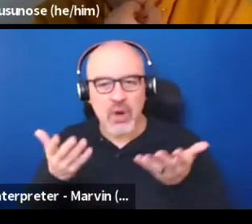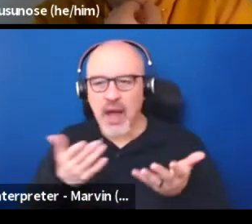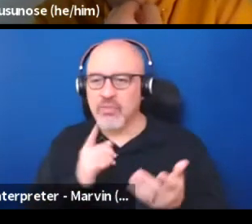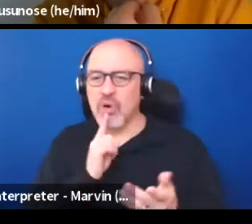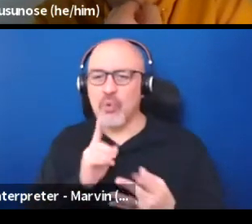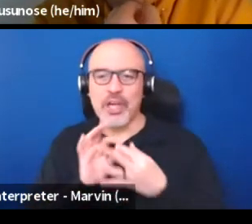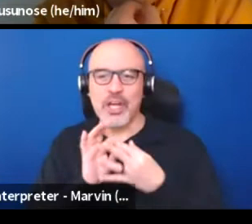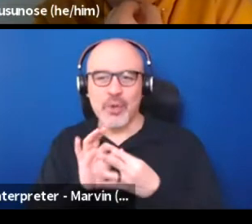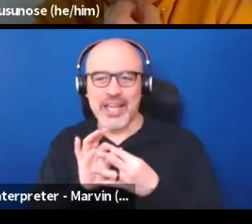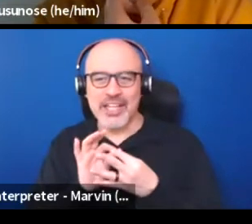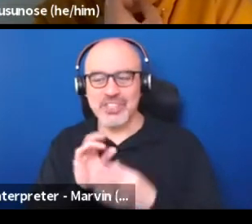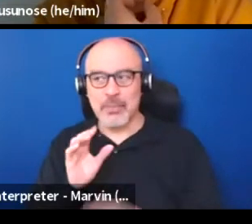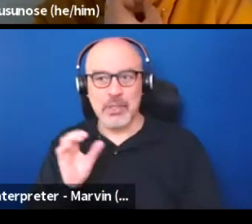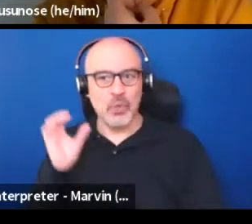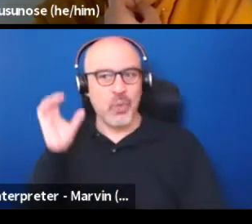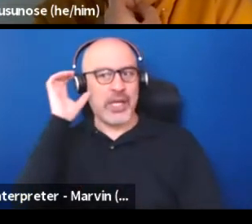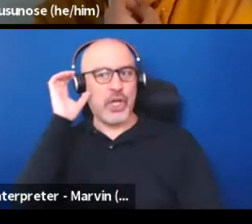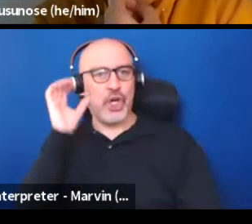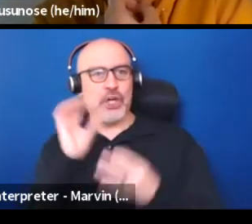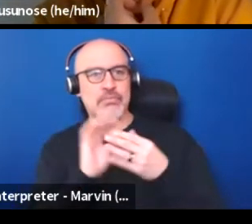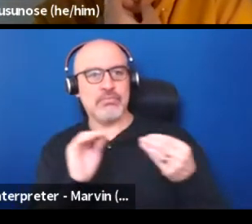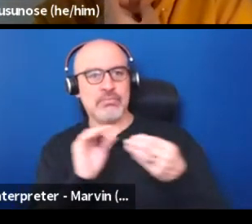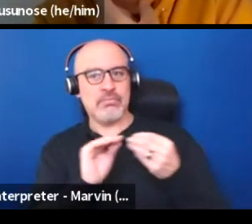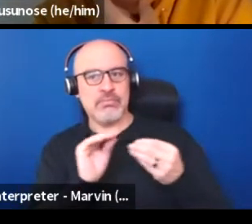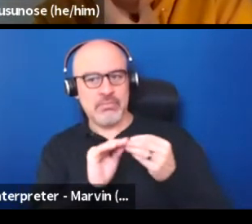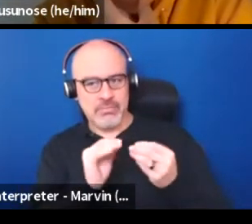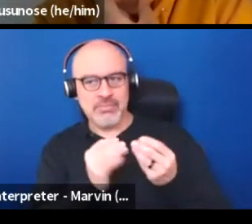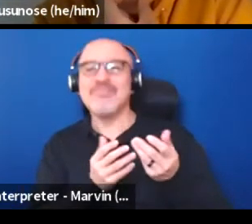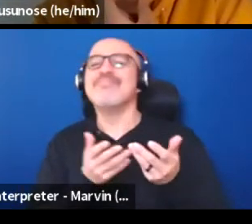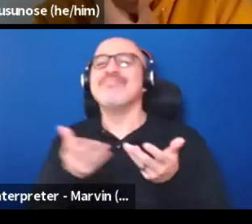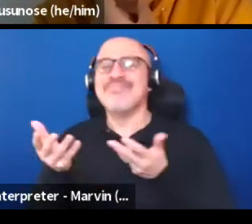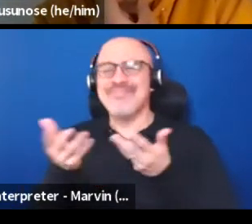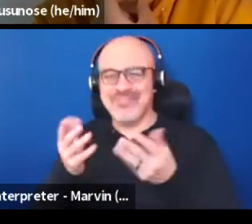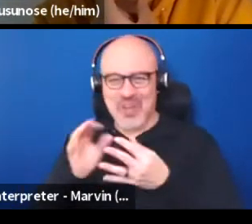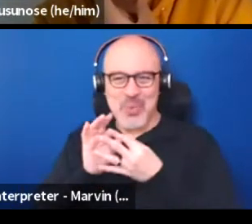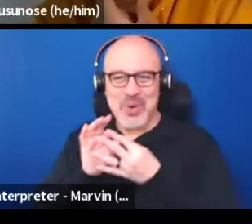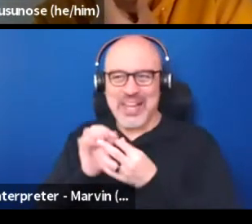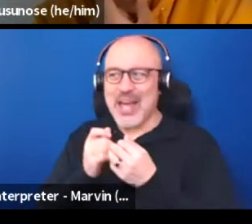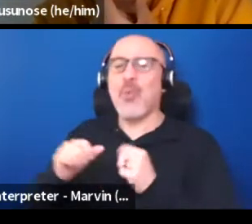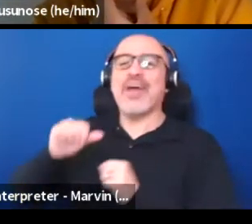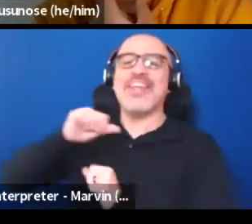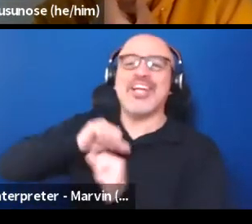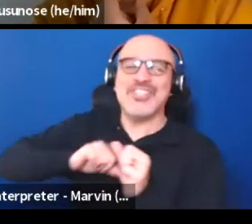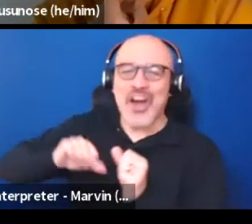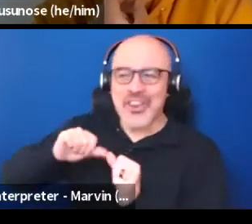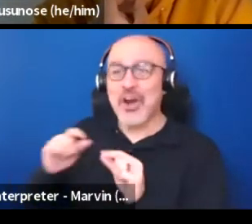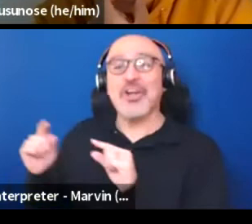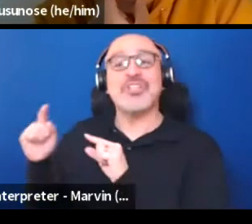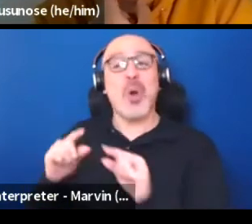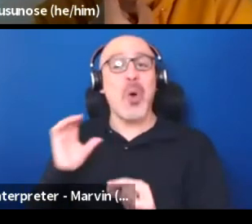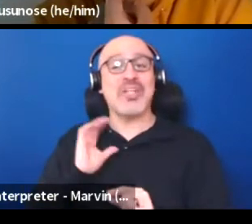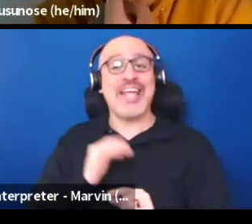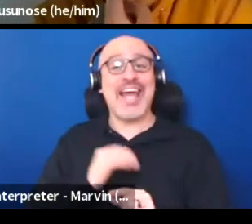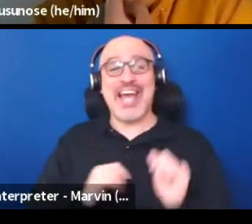So they wanted to actually hear how people really talk and engage in relationships with each other. So they were coming to our show to practice their English